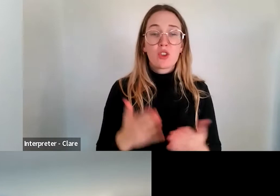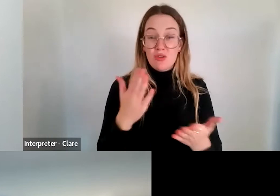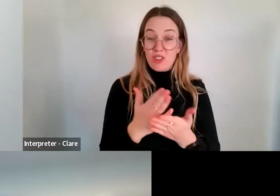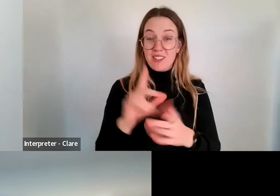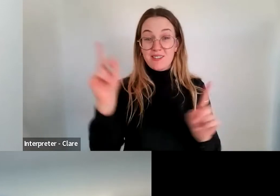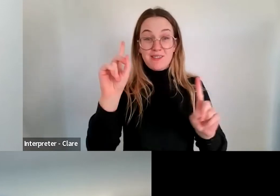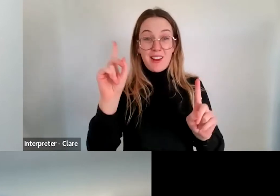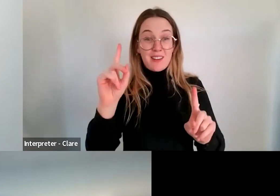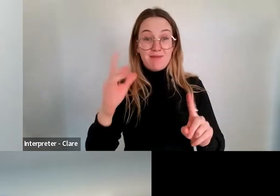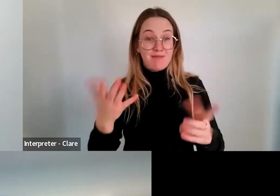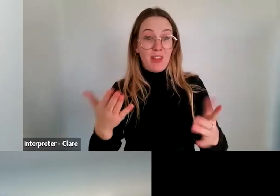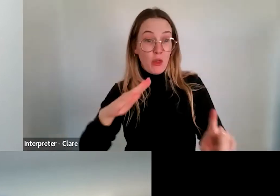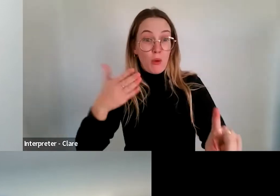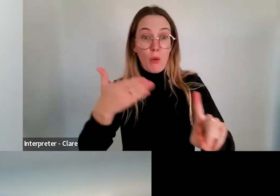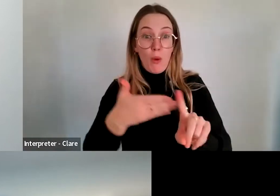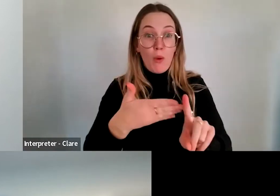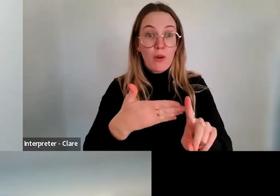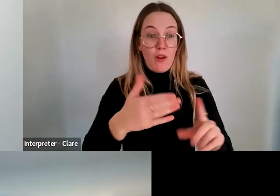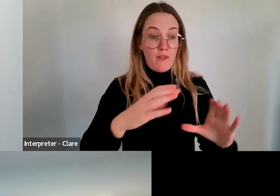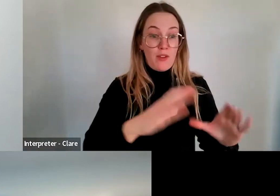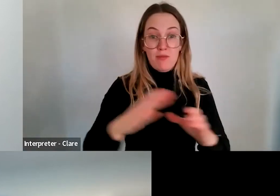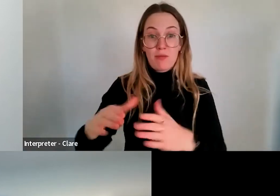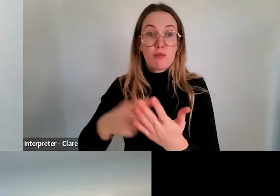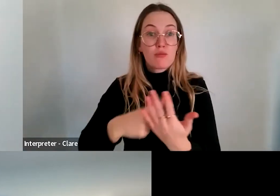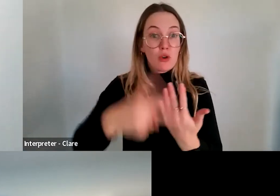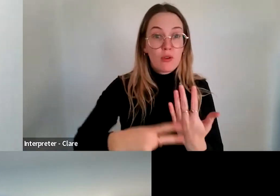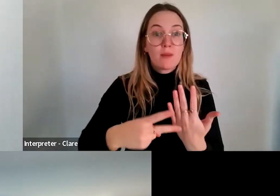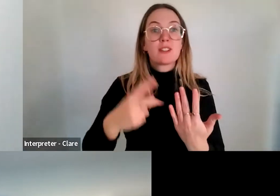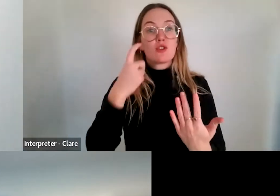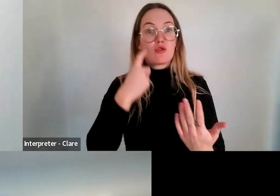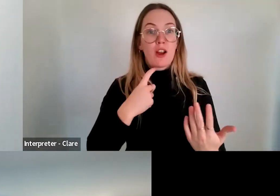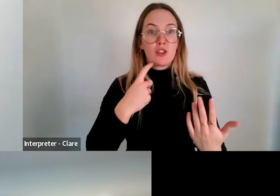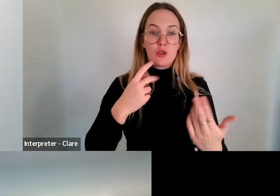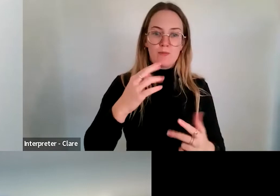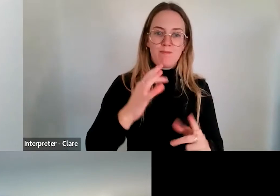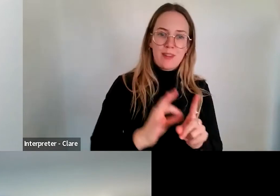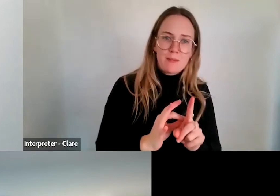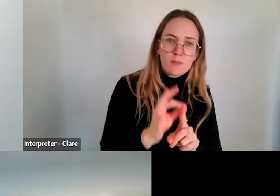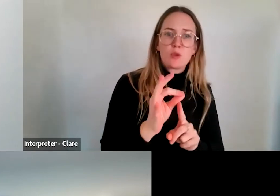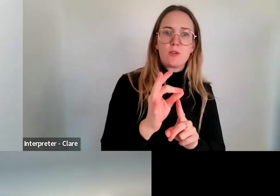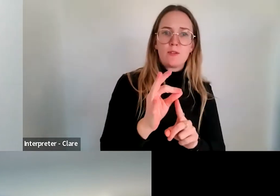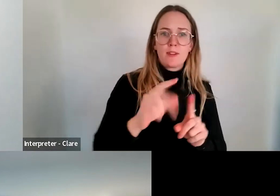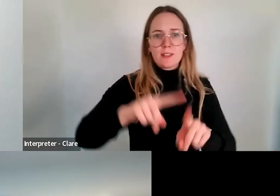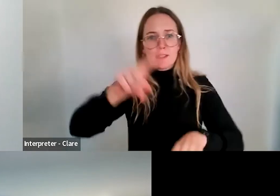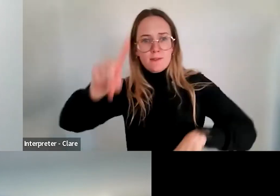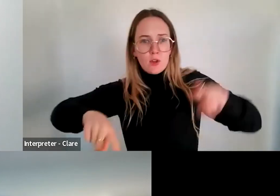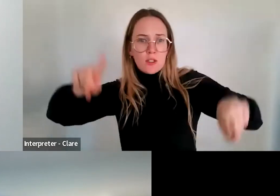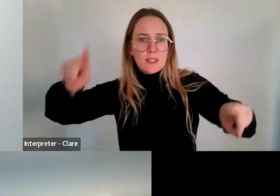program is to build capacity, support the diversity of artistic expression